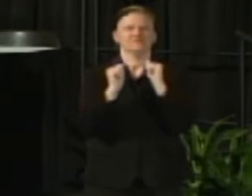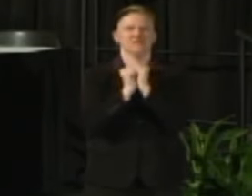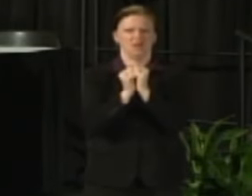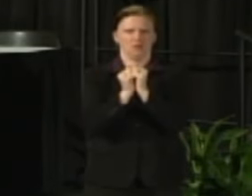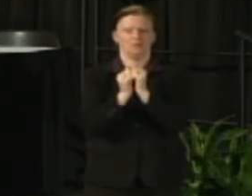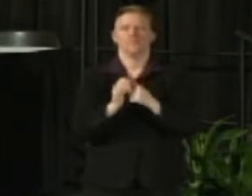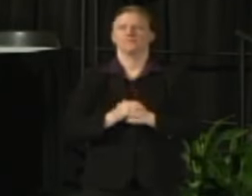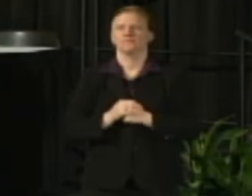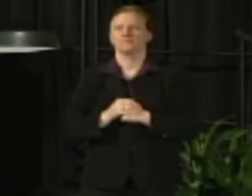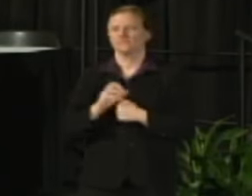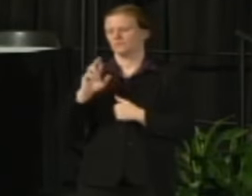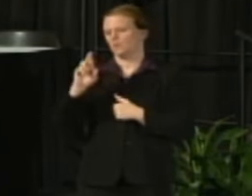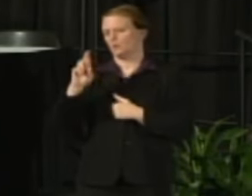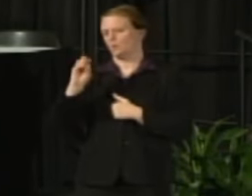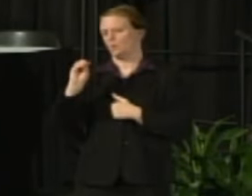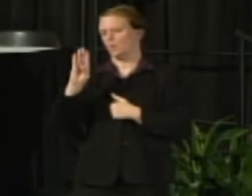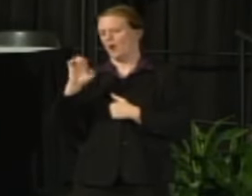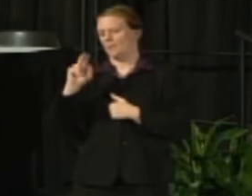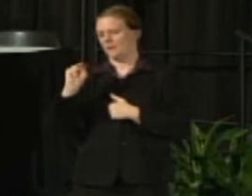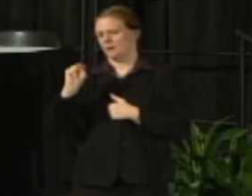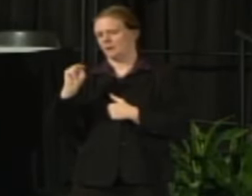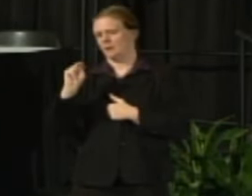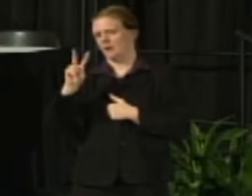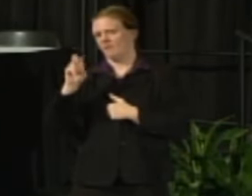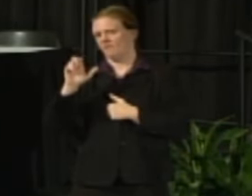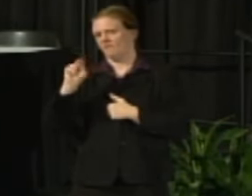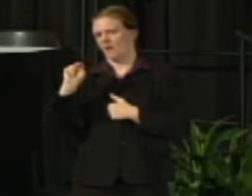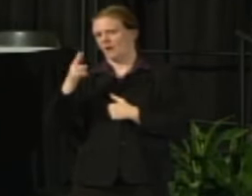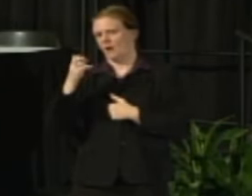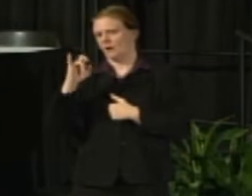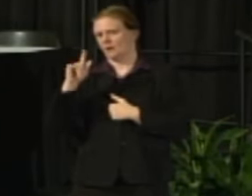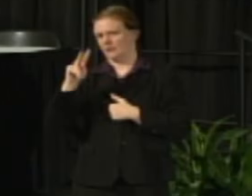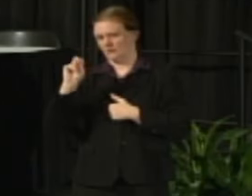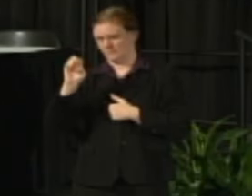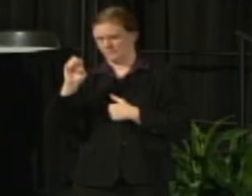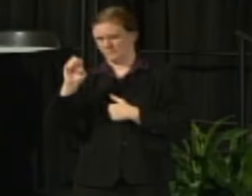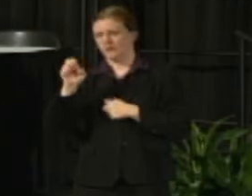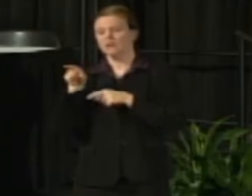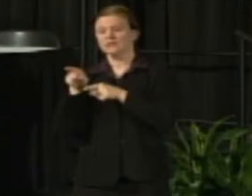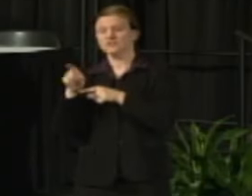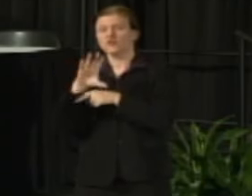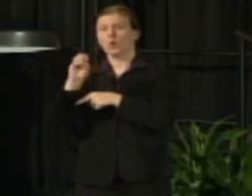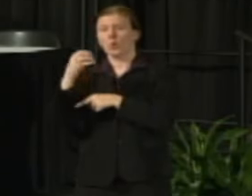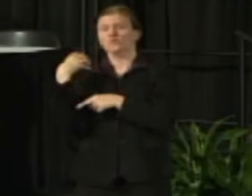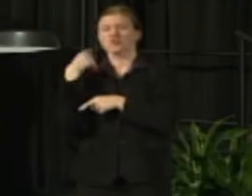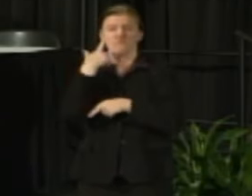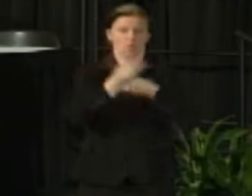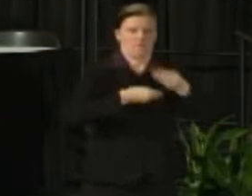Robin van Harpen our Vice Chancellor for Finance and Administrative Affairs she'll be the co-chair for the Budget Task Force